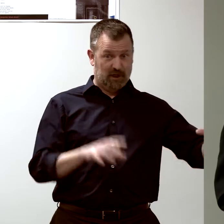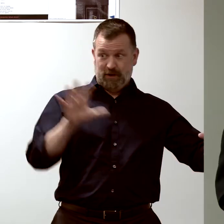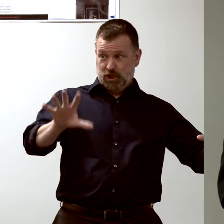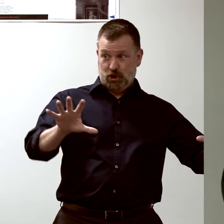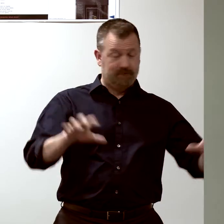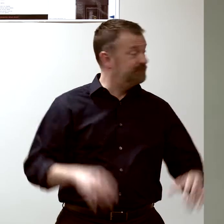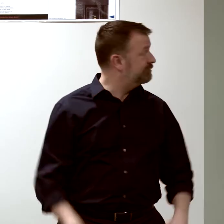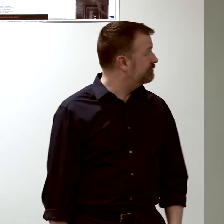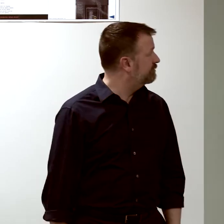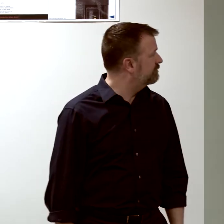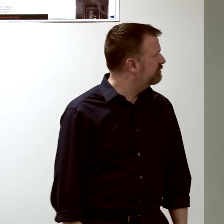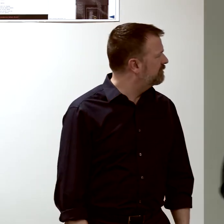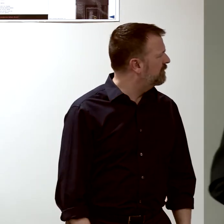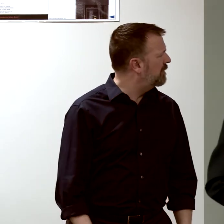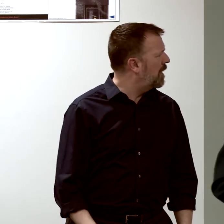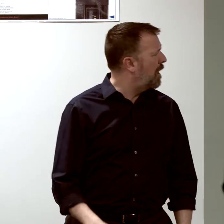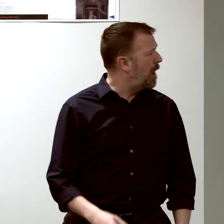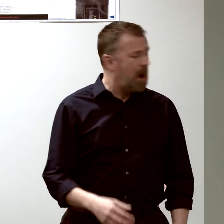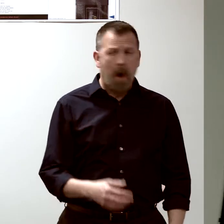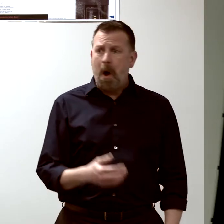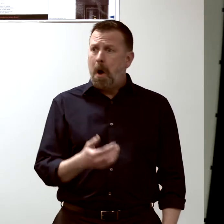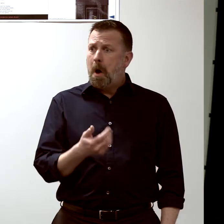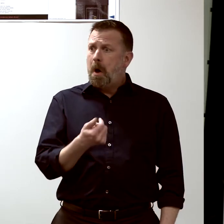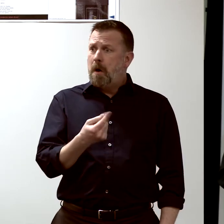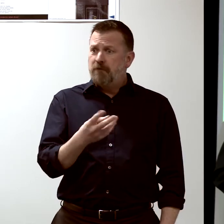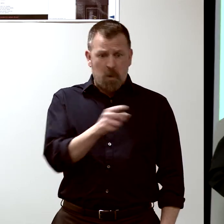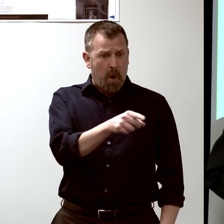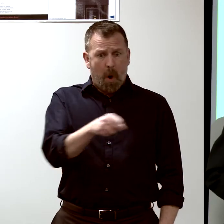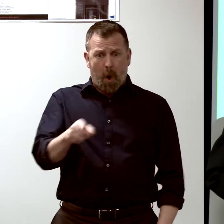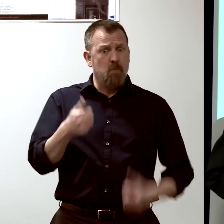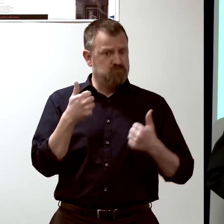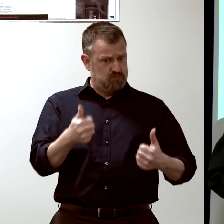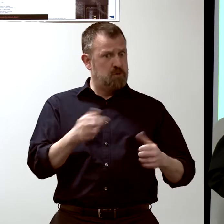we have some people that responded well to the vaccine